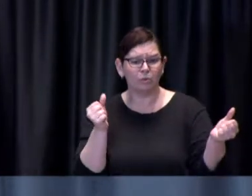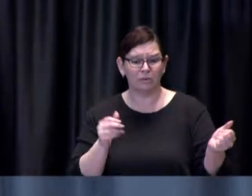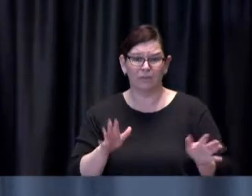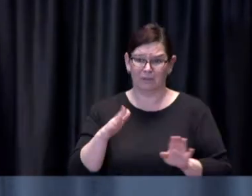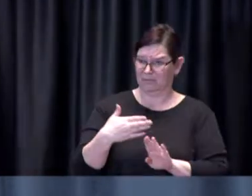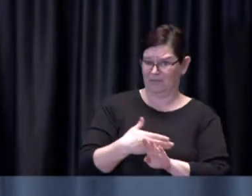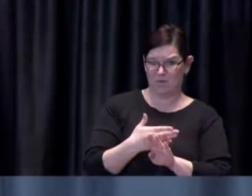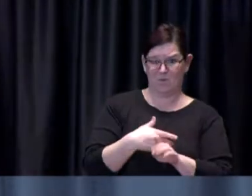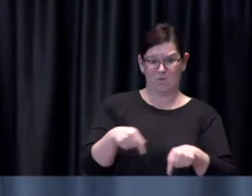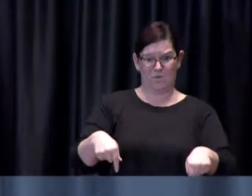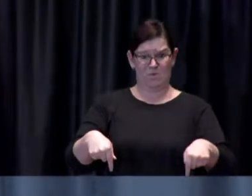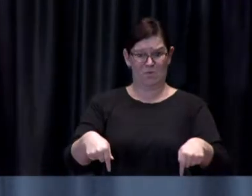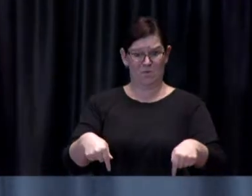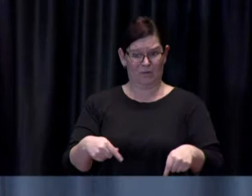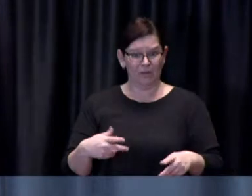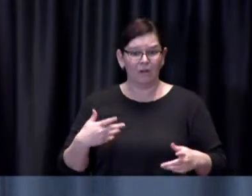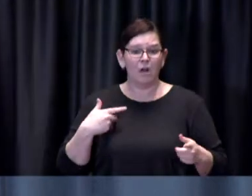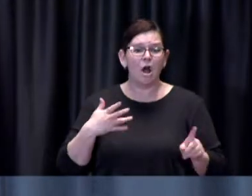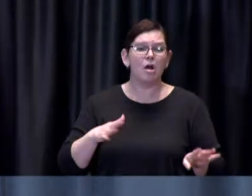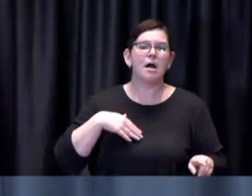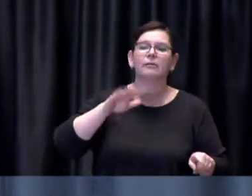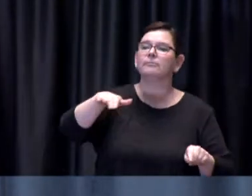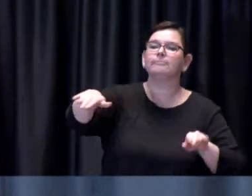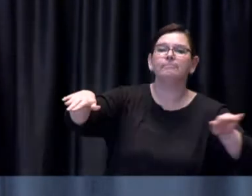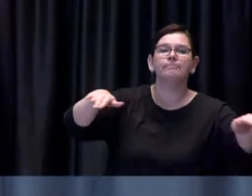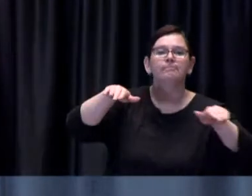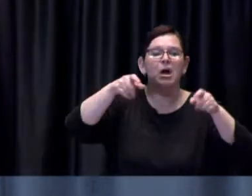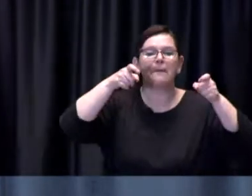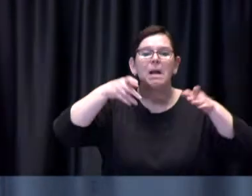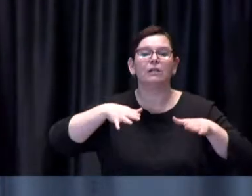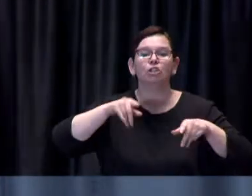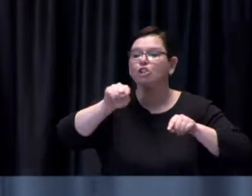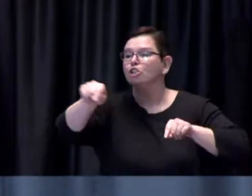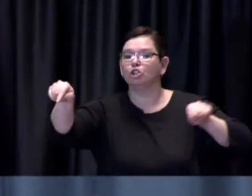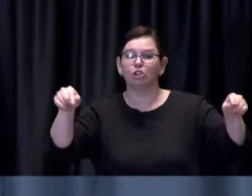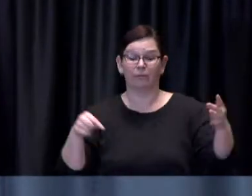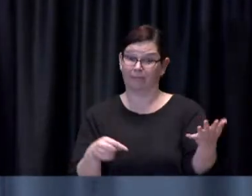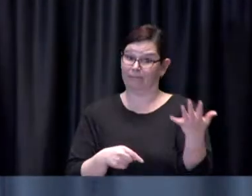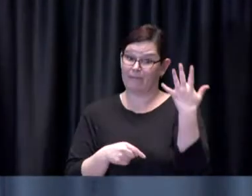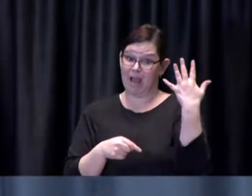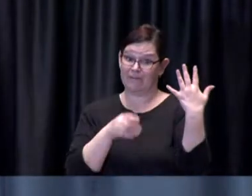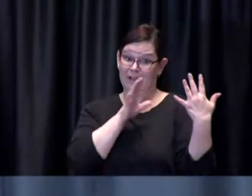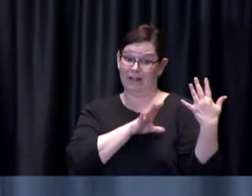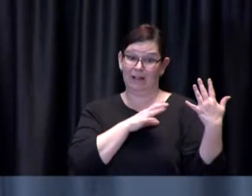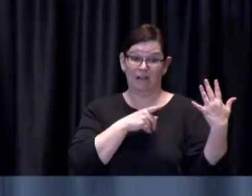all five of our clinics today are operating uh in essence without lines and the total amount of